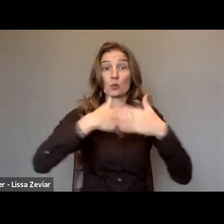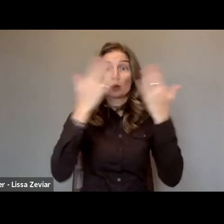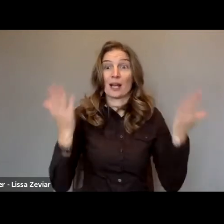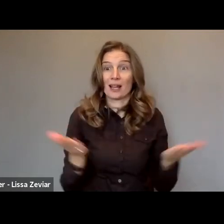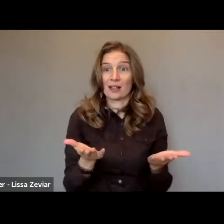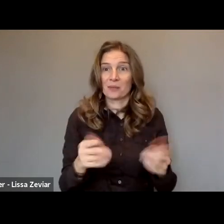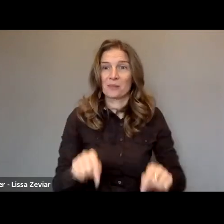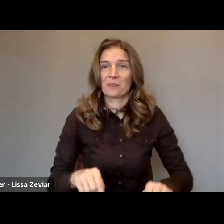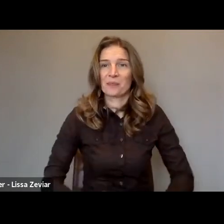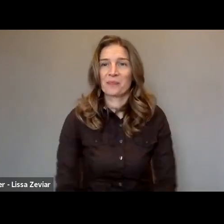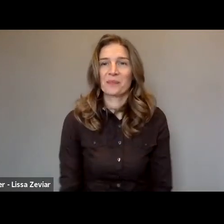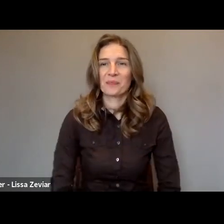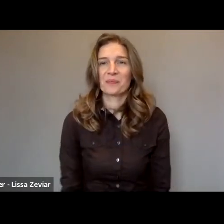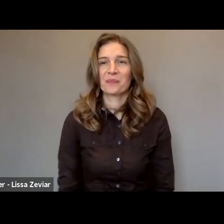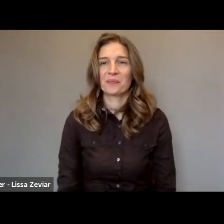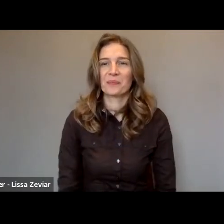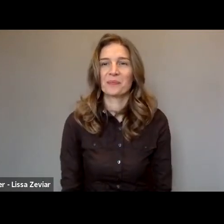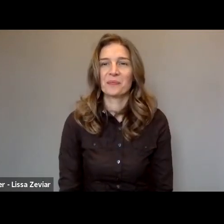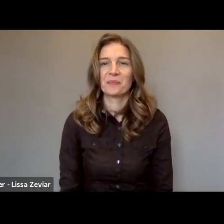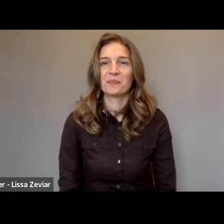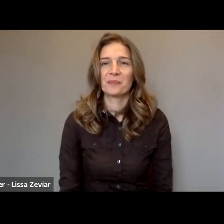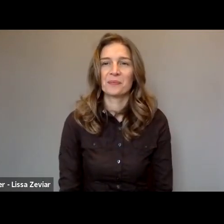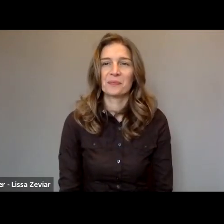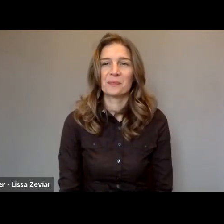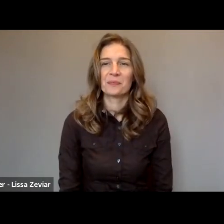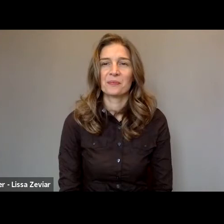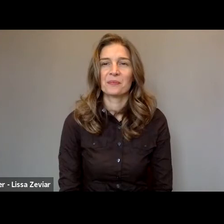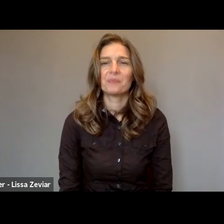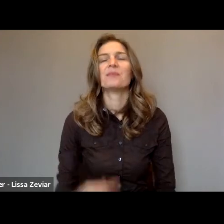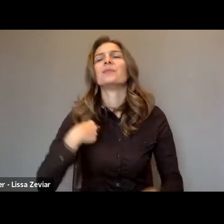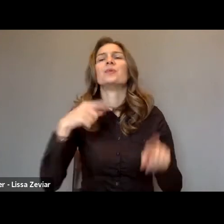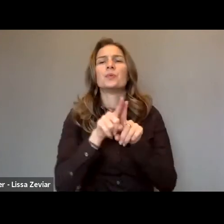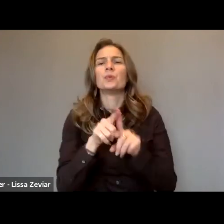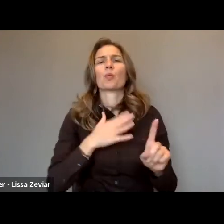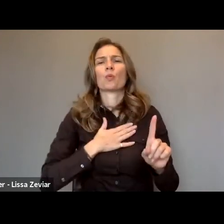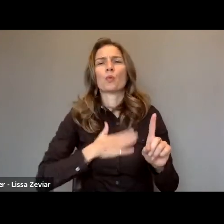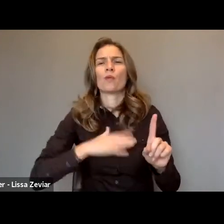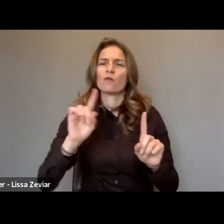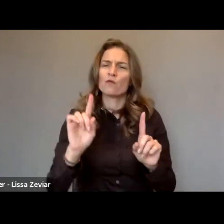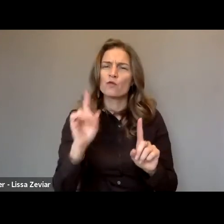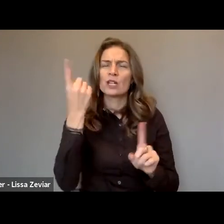I’d like also to share some information about how and why